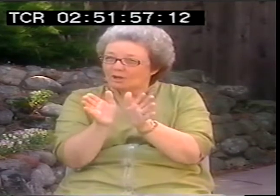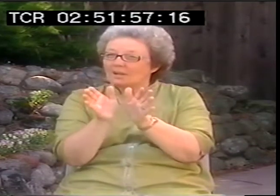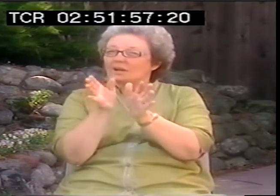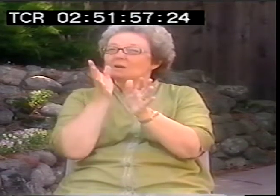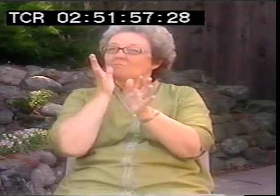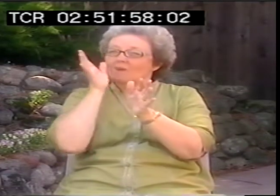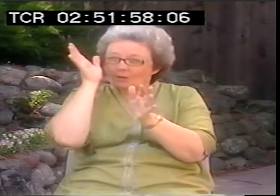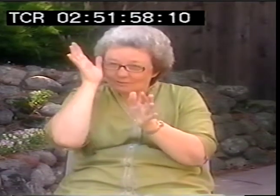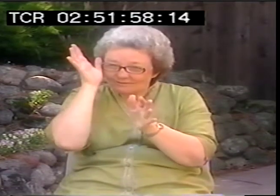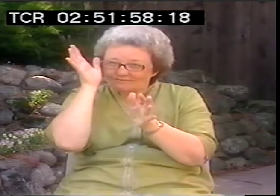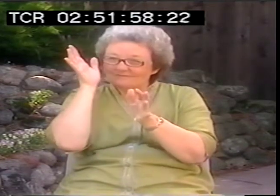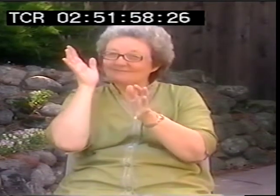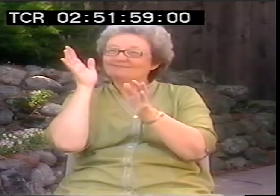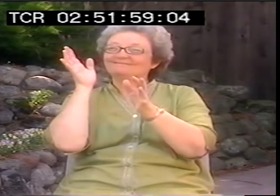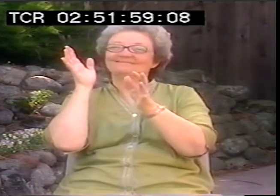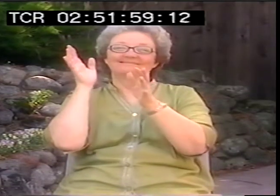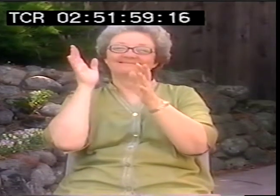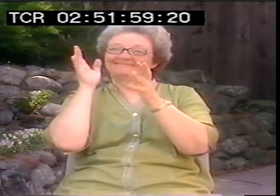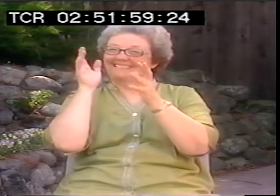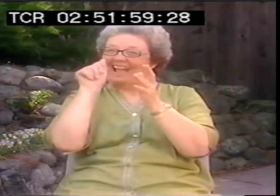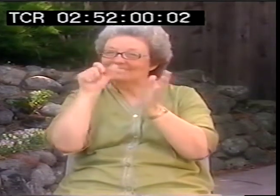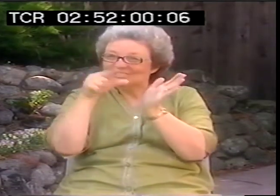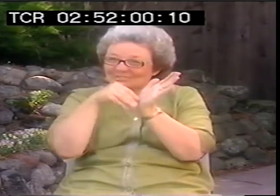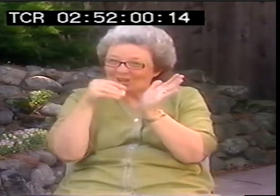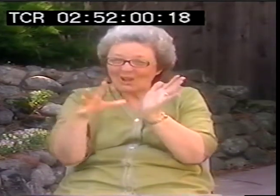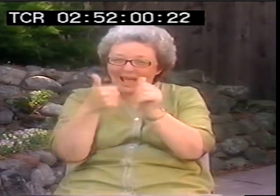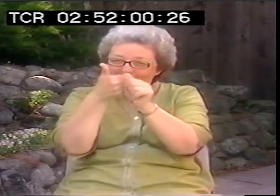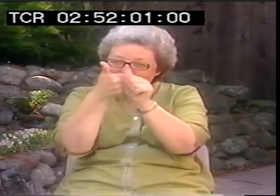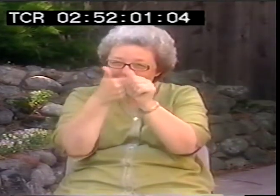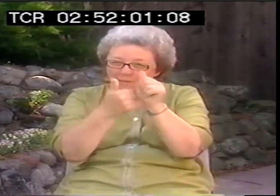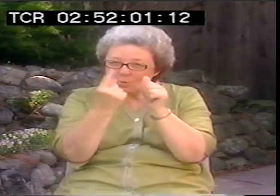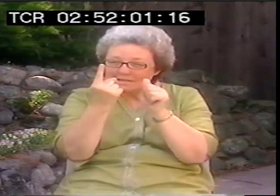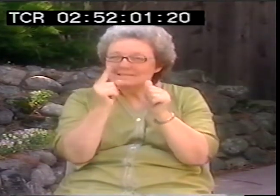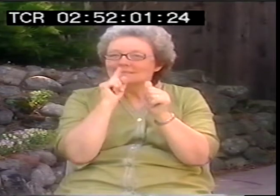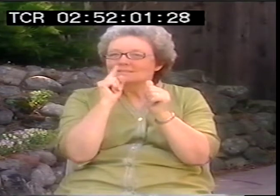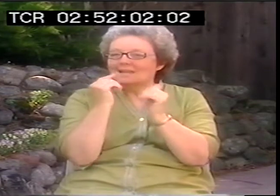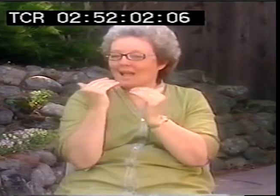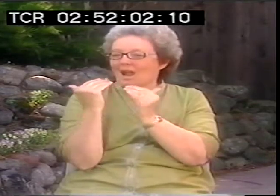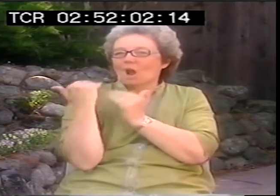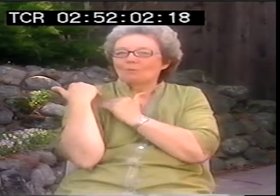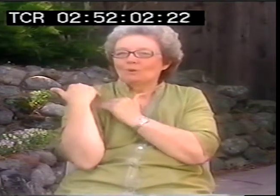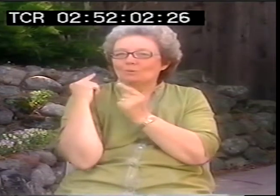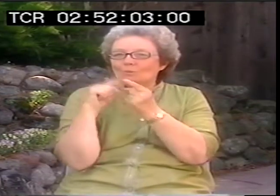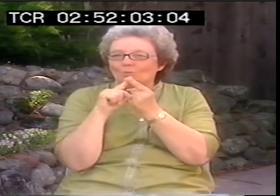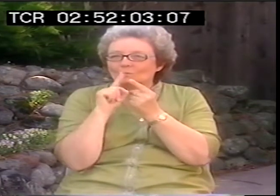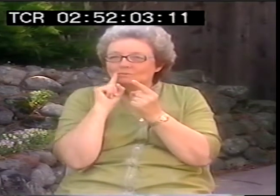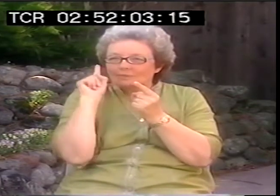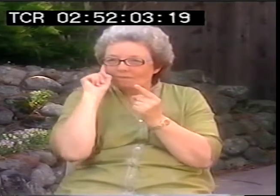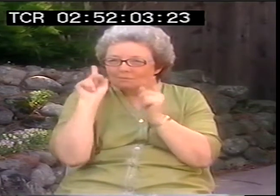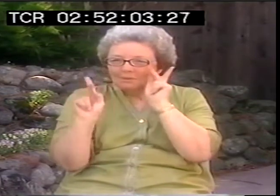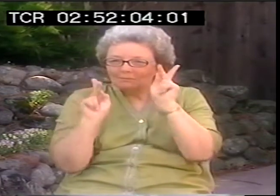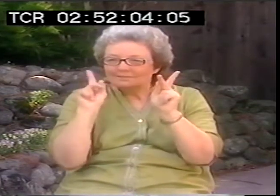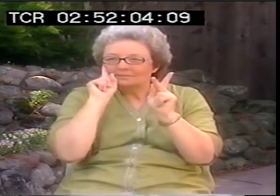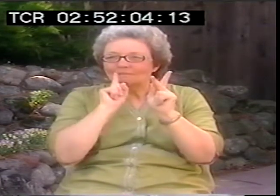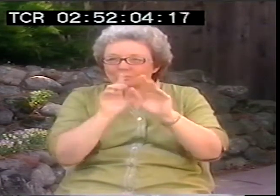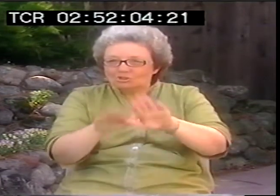Everyone - interpreters, parents, students of ASL, EVERYONE is obligated to deaf people, to deaf children, and to sign language.